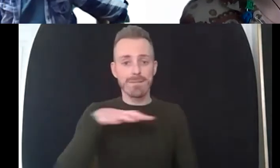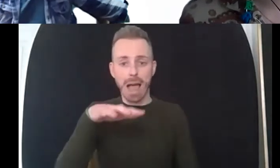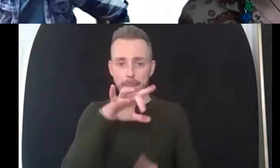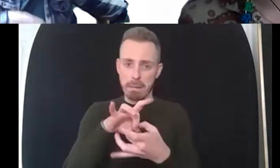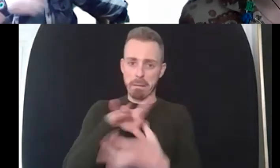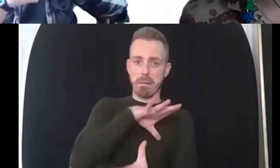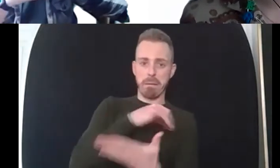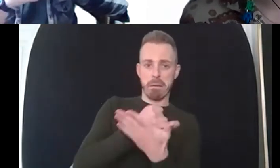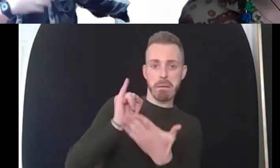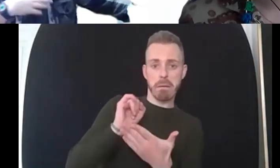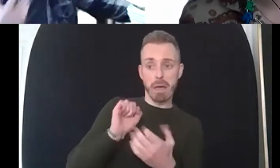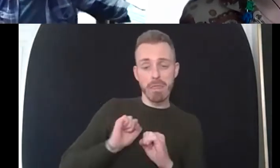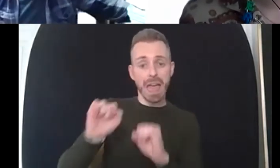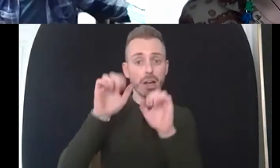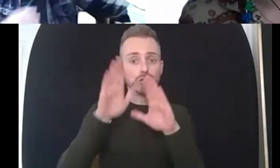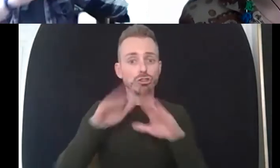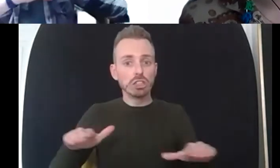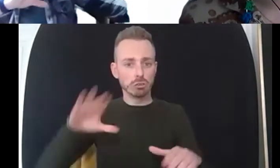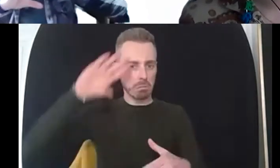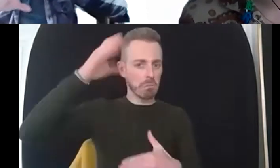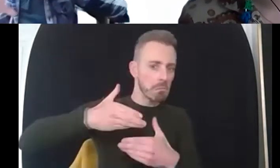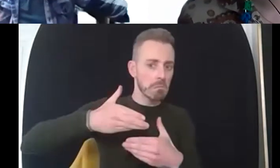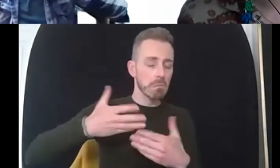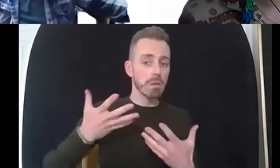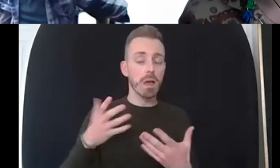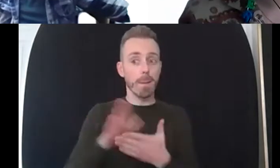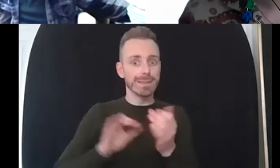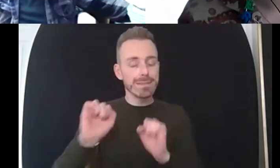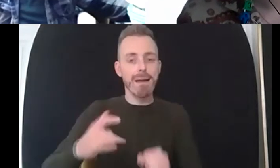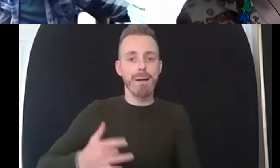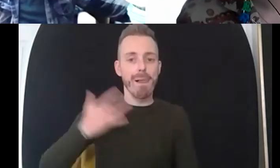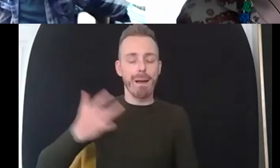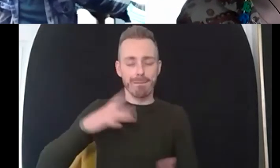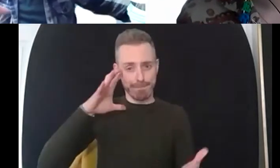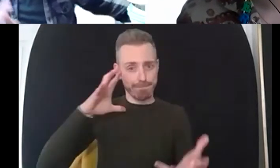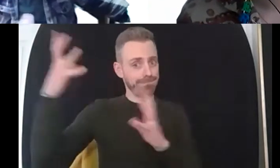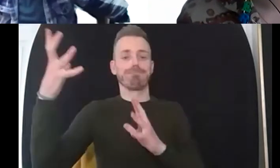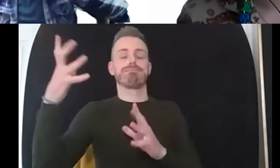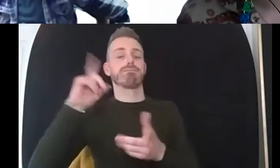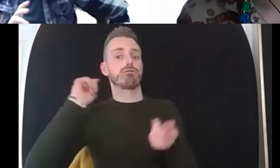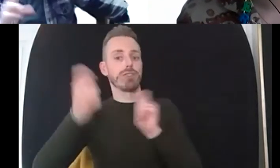don't want to speak to them again a whole change all those basic needs then aren't met and before